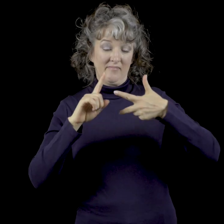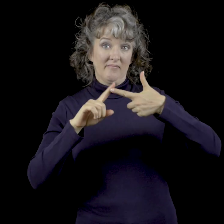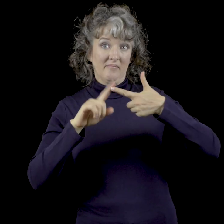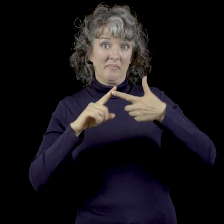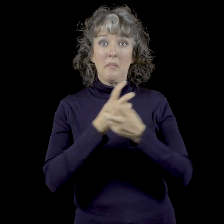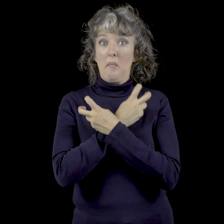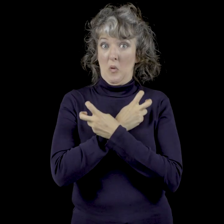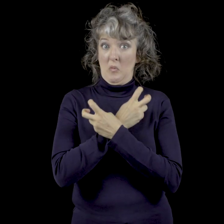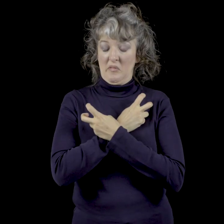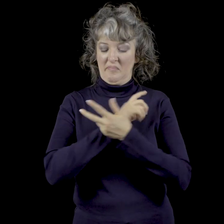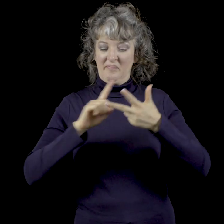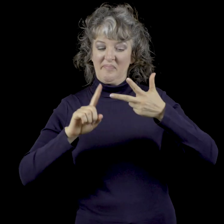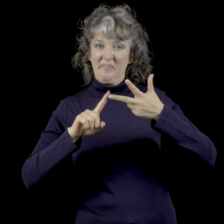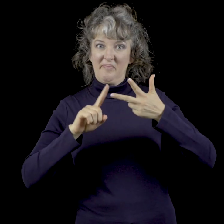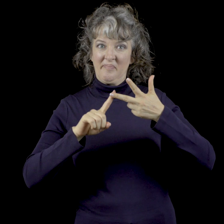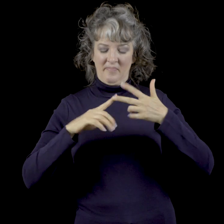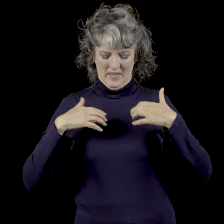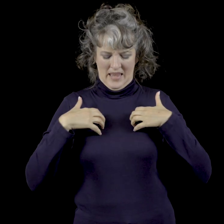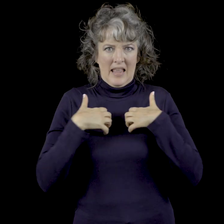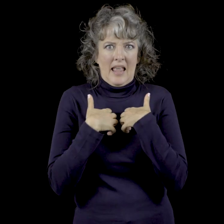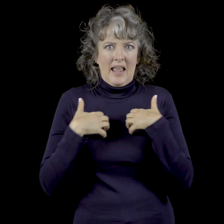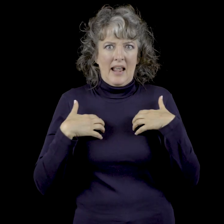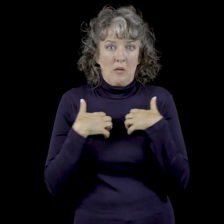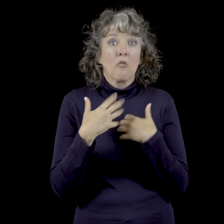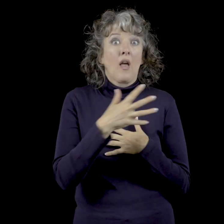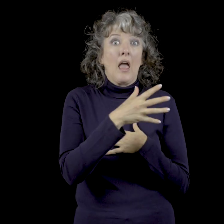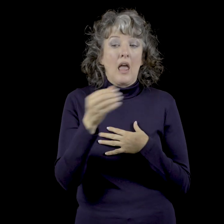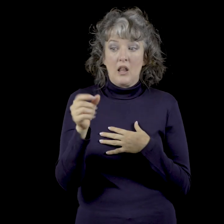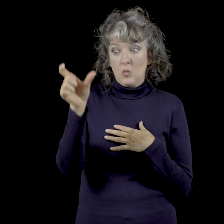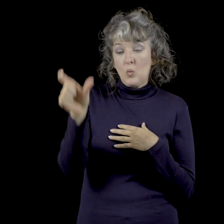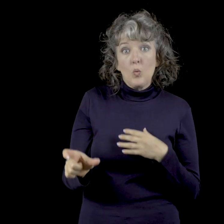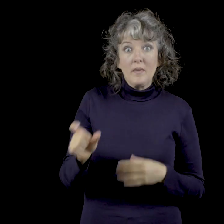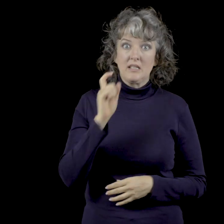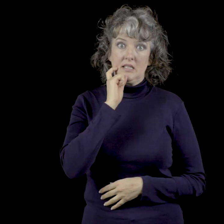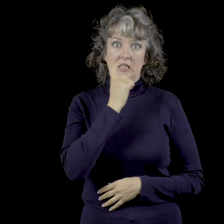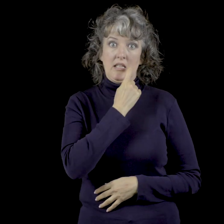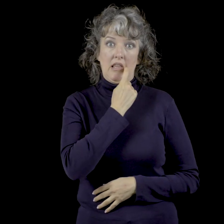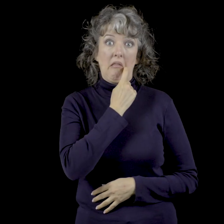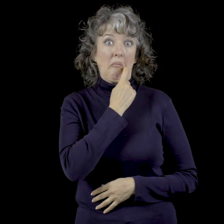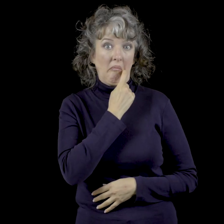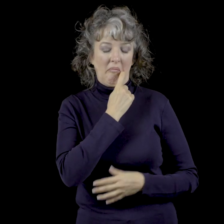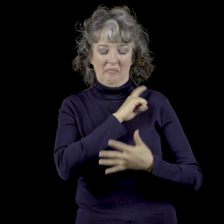Un some bones Deux would be vertebrates and beings teeth.